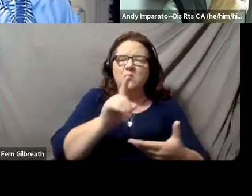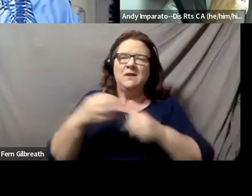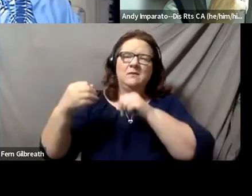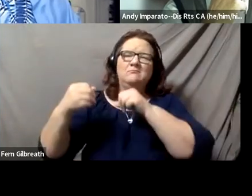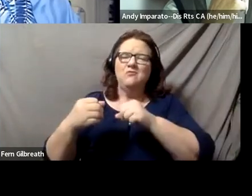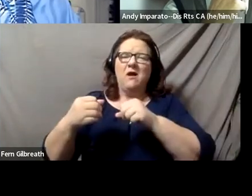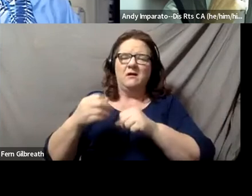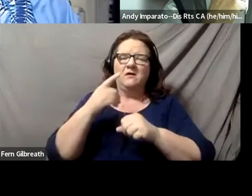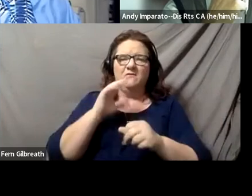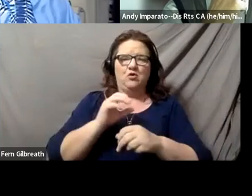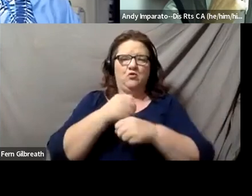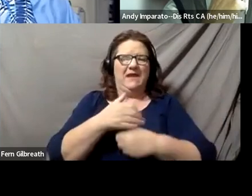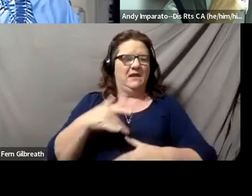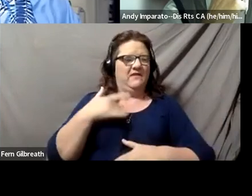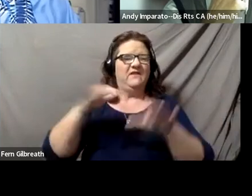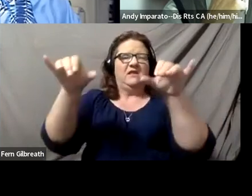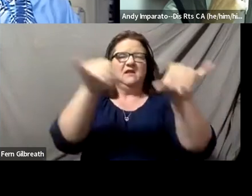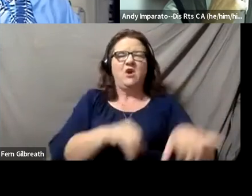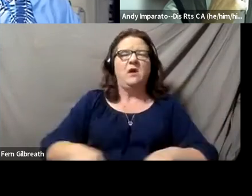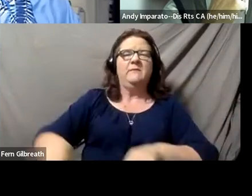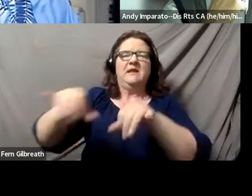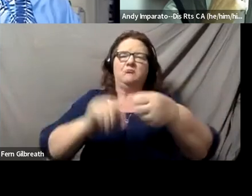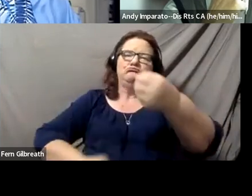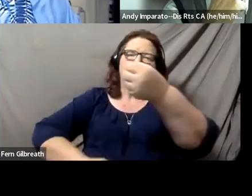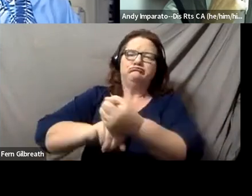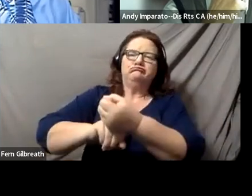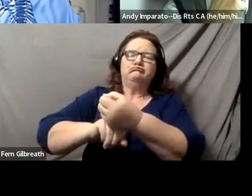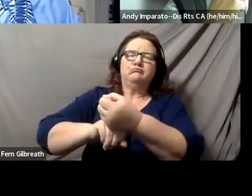and a shared sense of solidarity across justice movements.